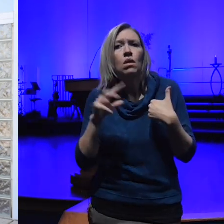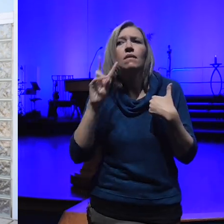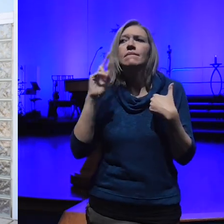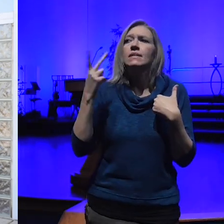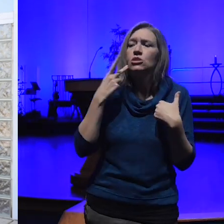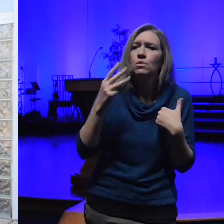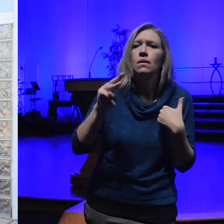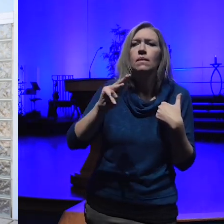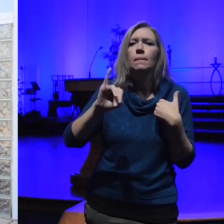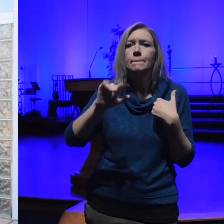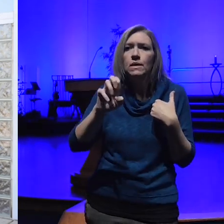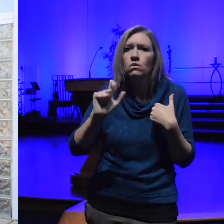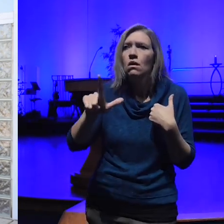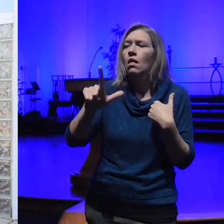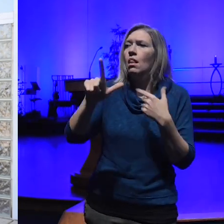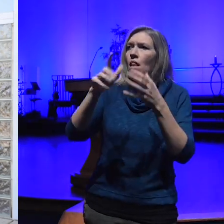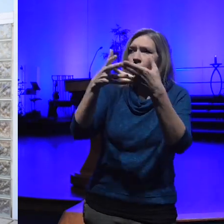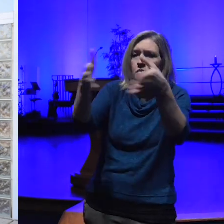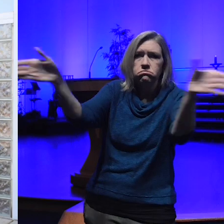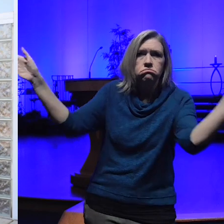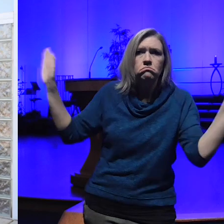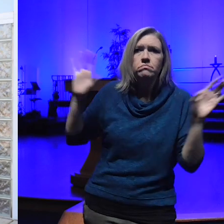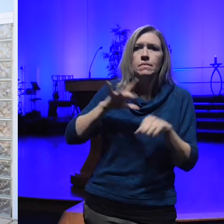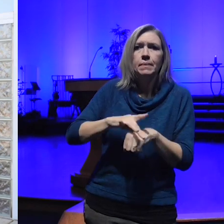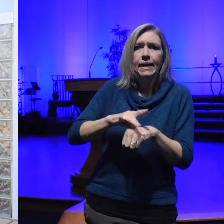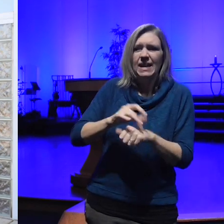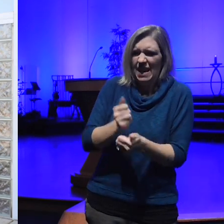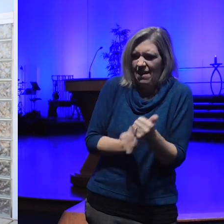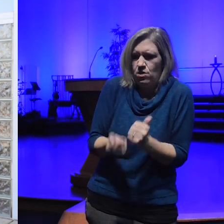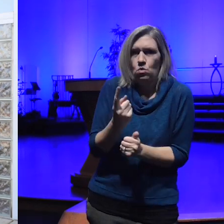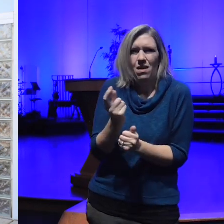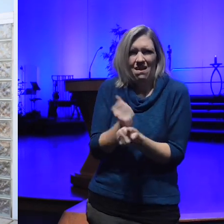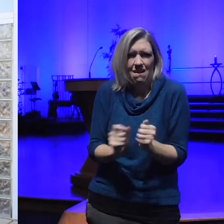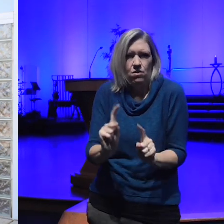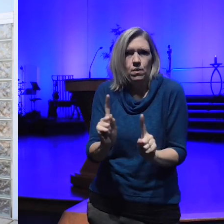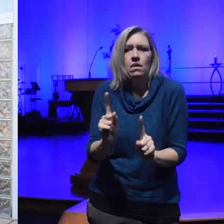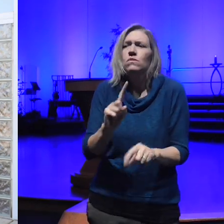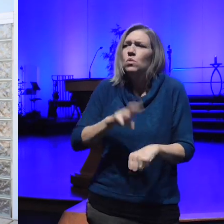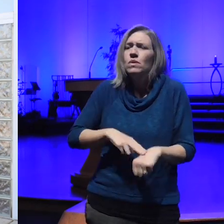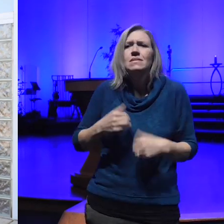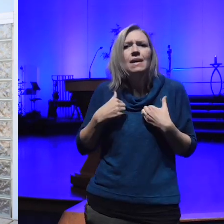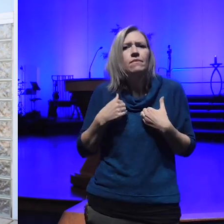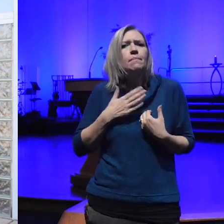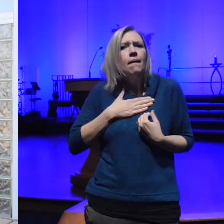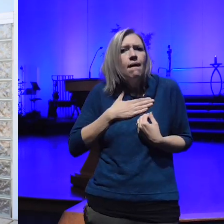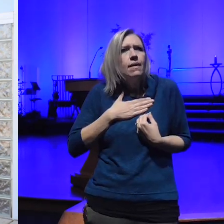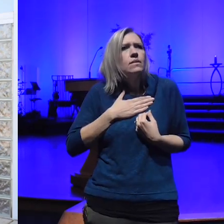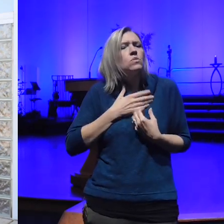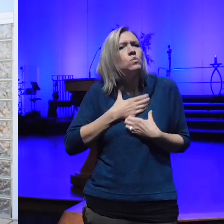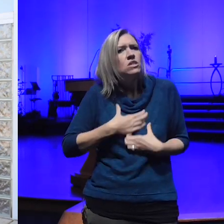everywhere um of course we all have our own wishes and wants but to really try to choose what is best